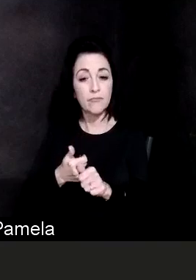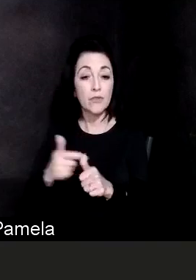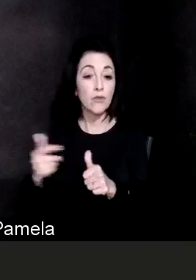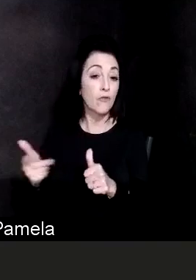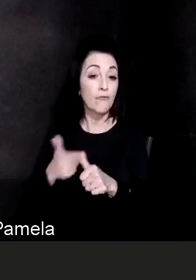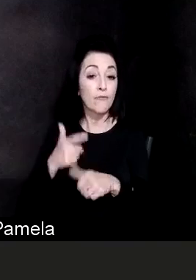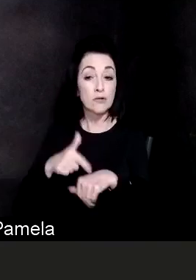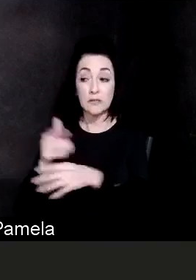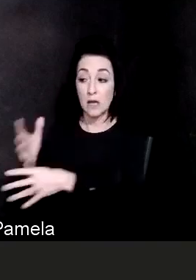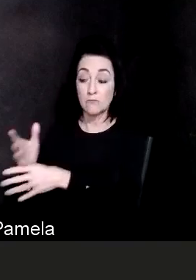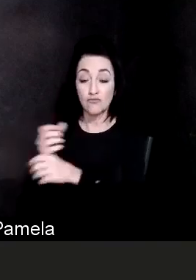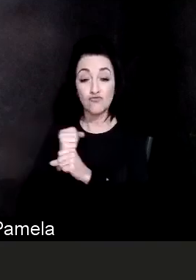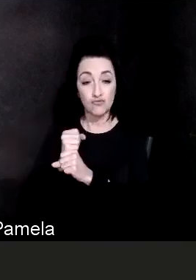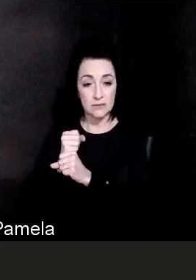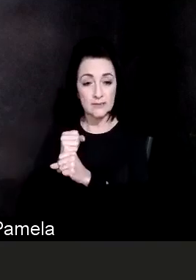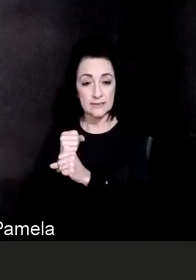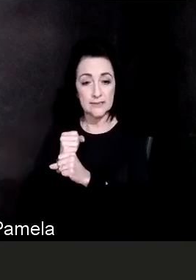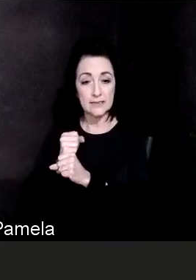on the afternoon of December 16th.